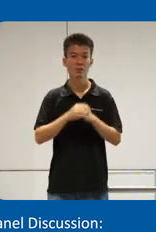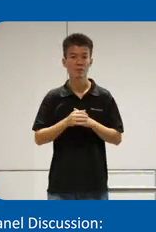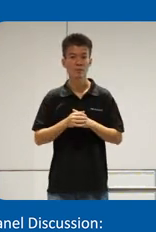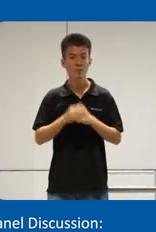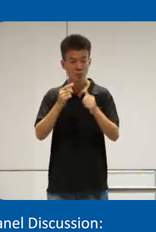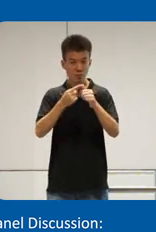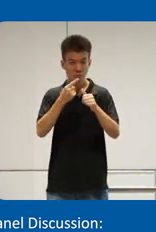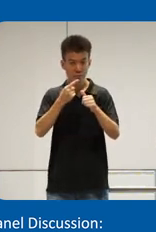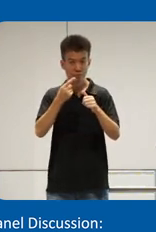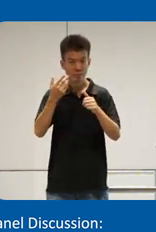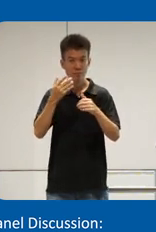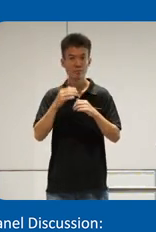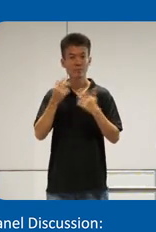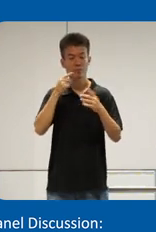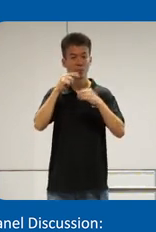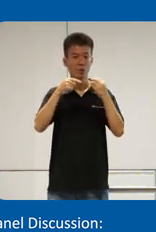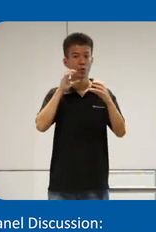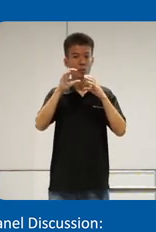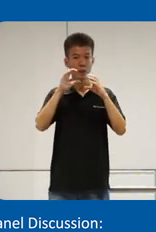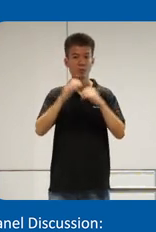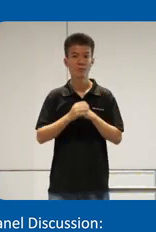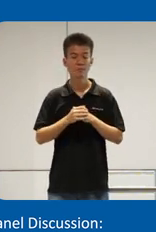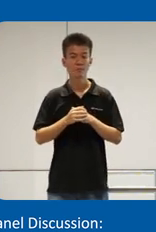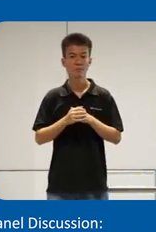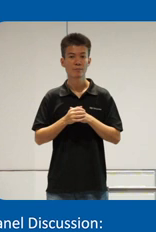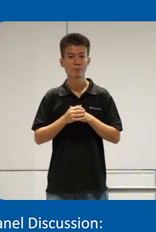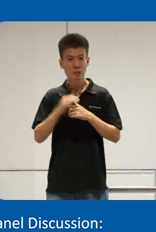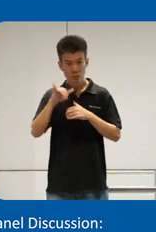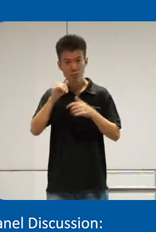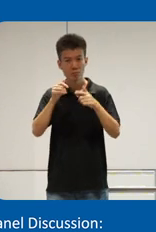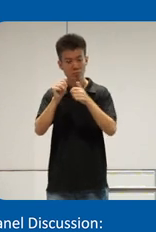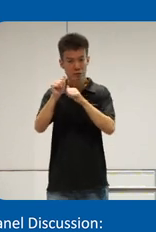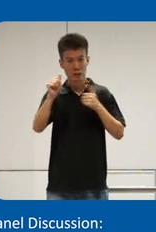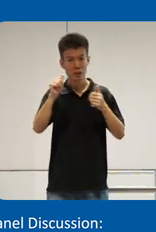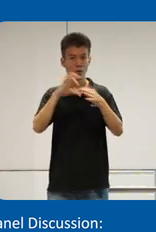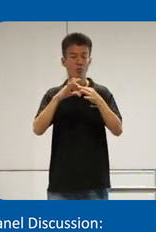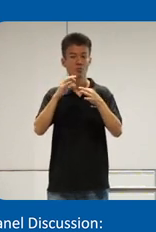first one that I have up there is communication I think there's still a lack of understanding of